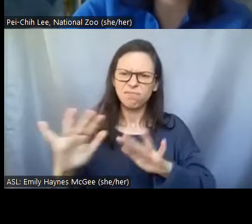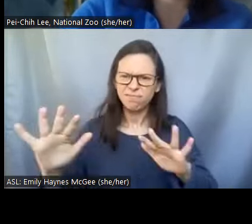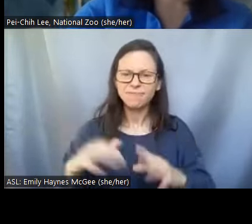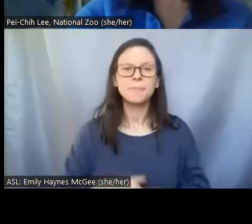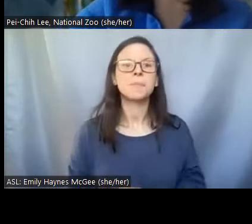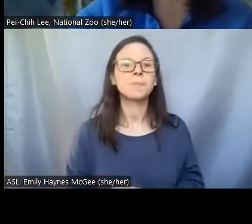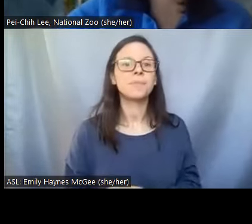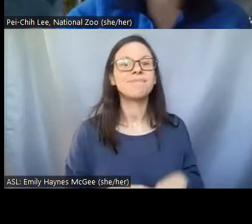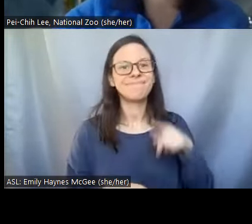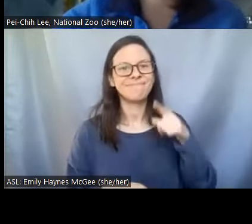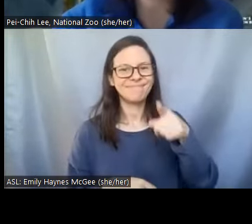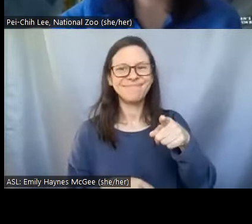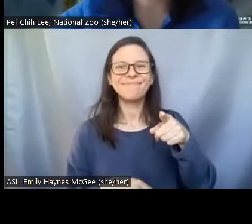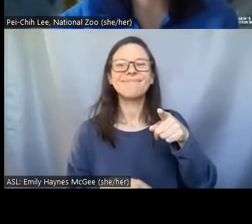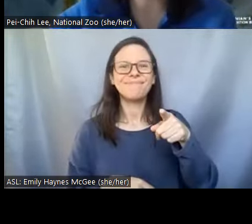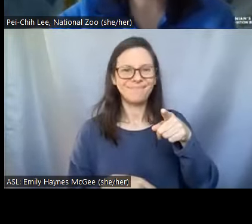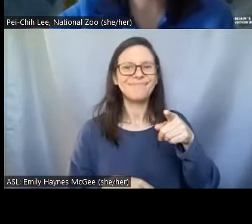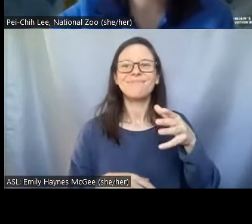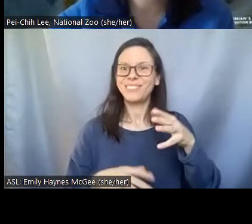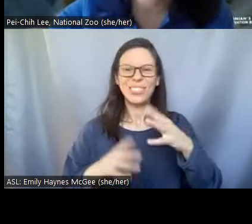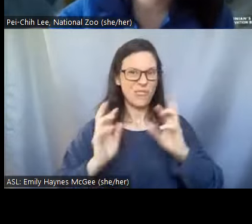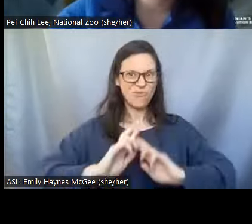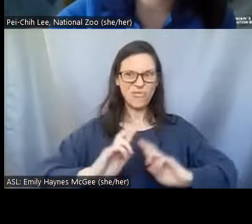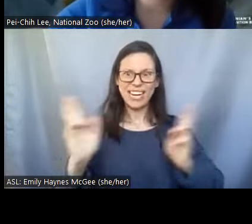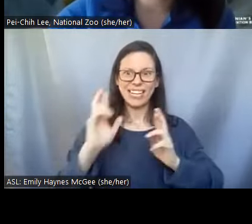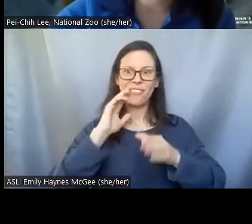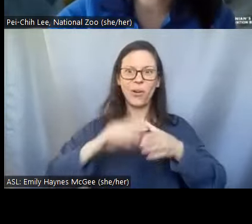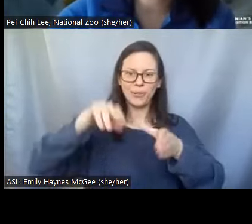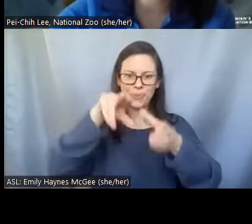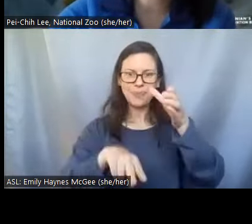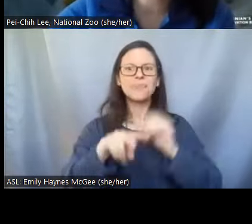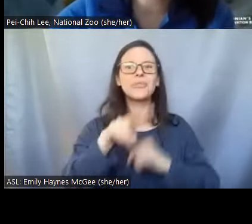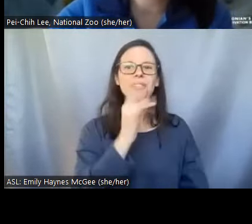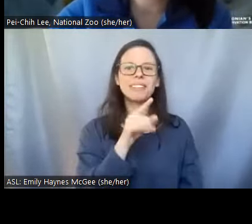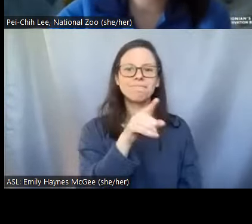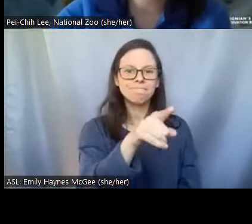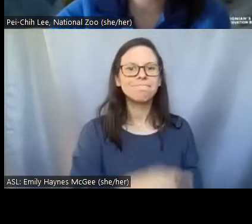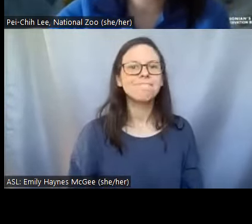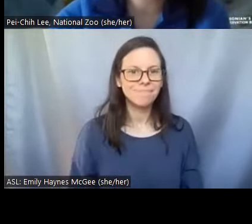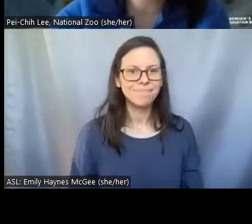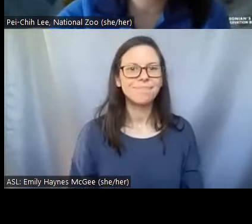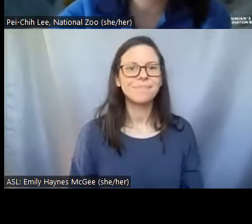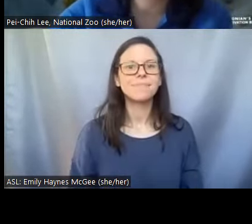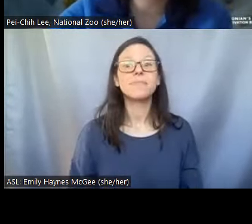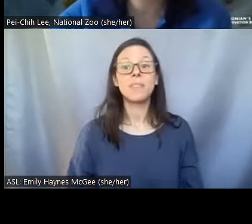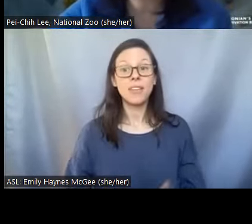what they look like after they are all assembled. We have tubes in kings it's protected.